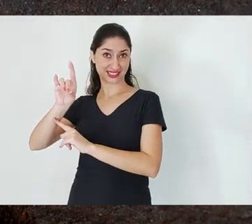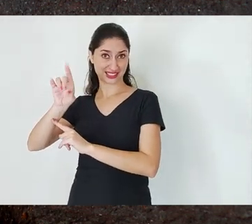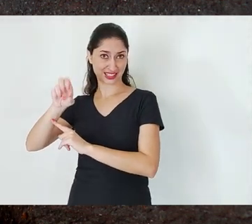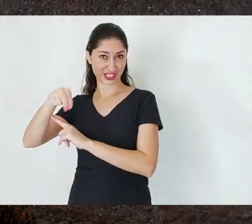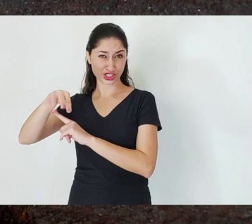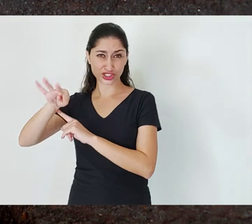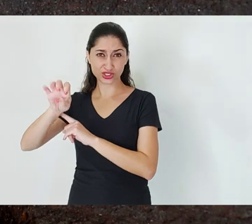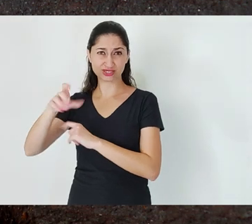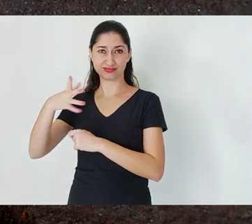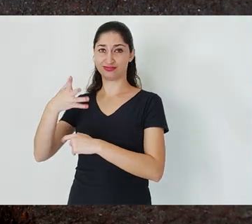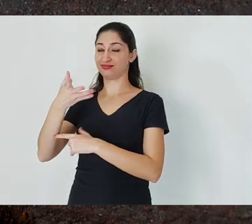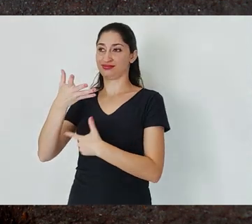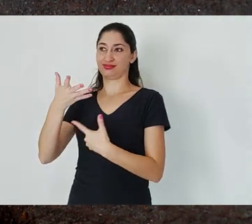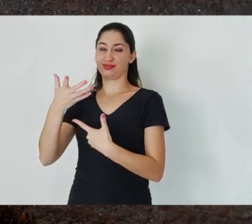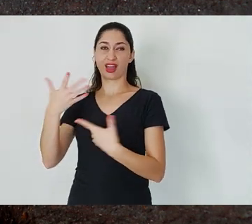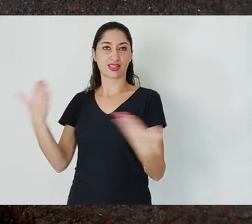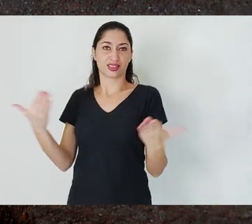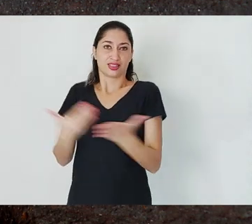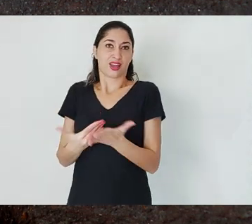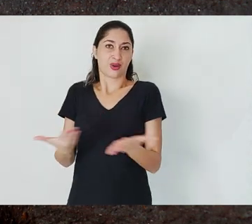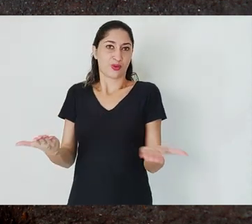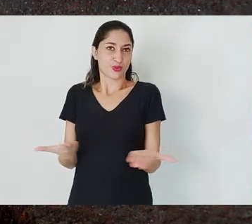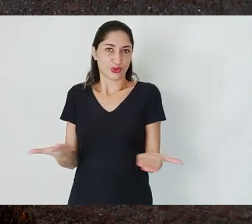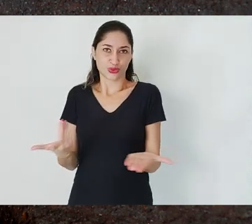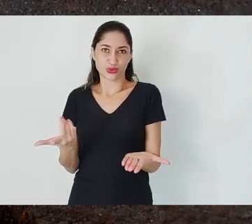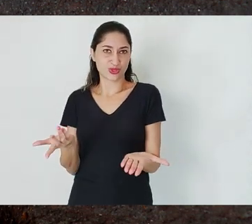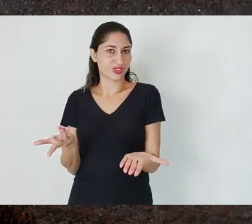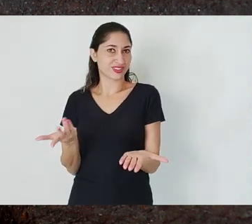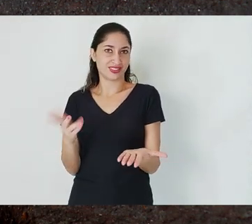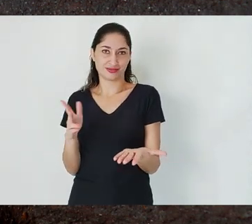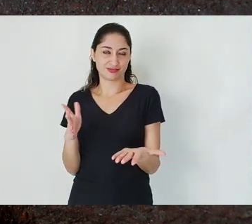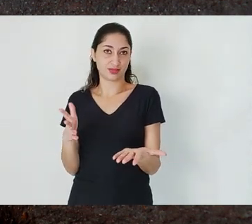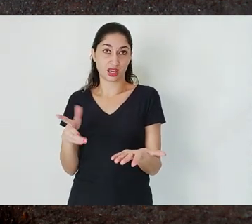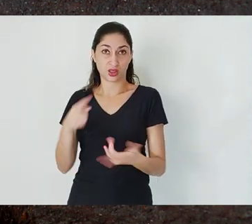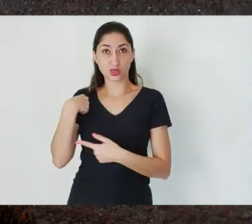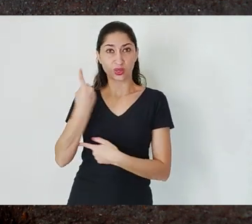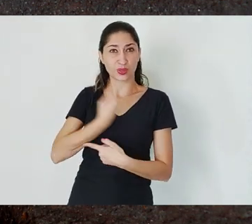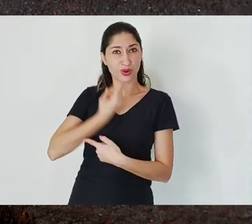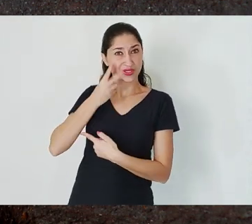to properly safeguard people. These two dams